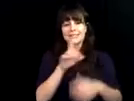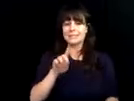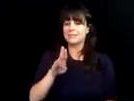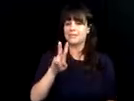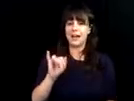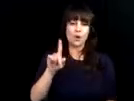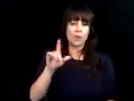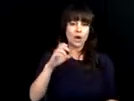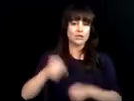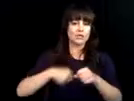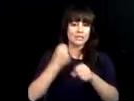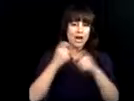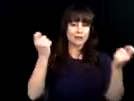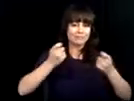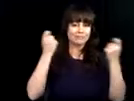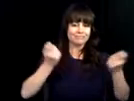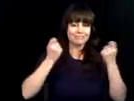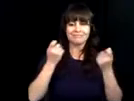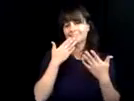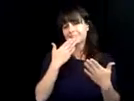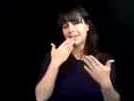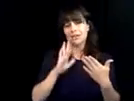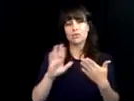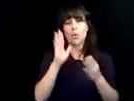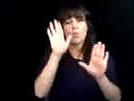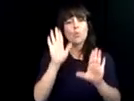Aidev vice President of Espa